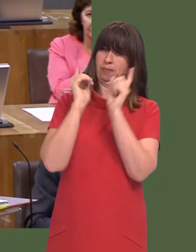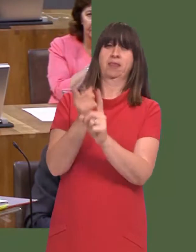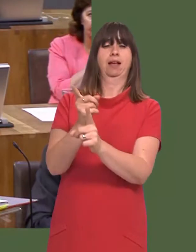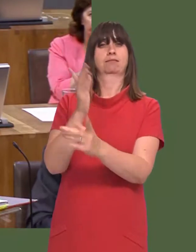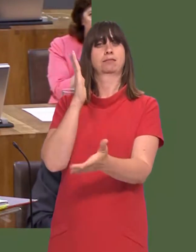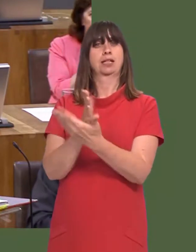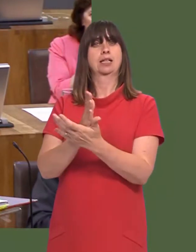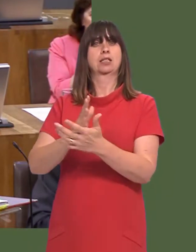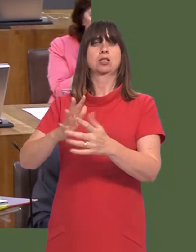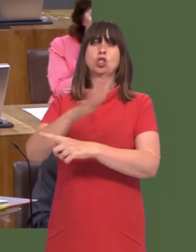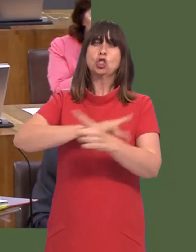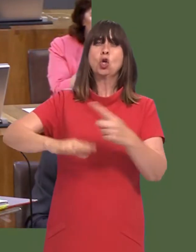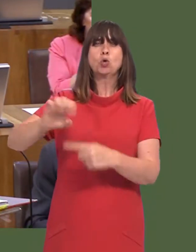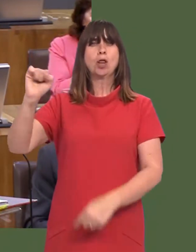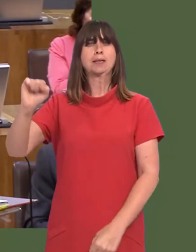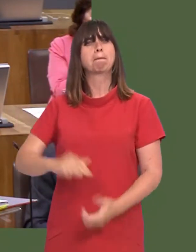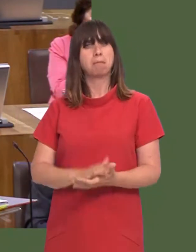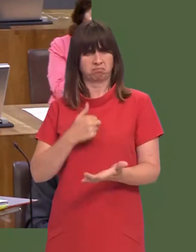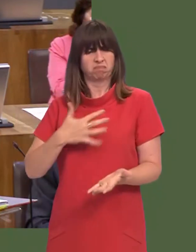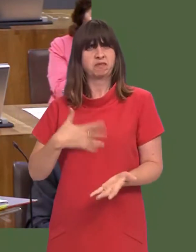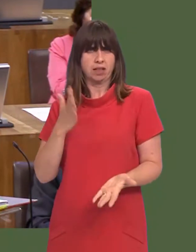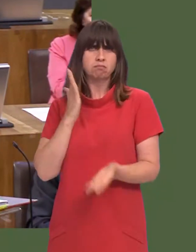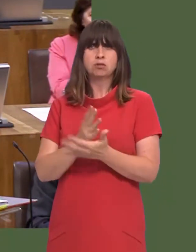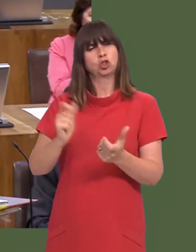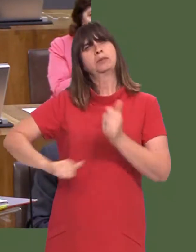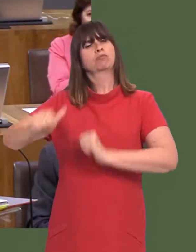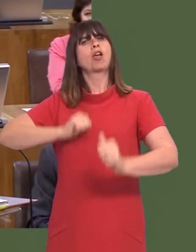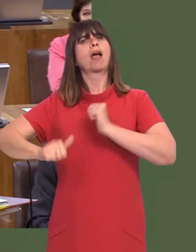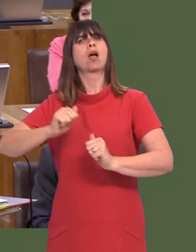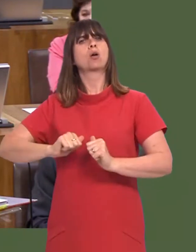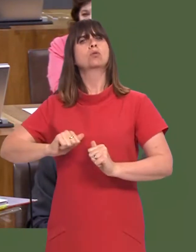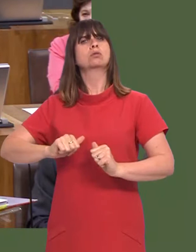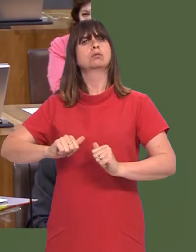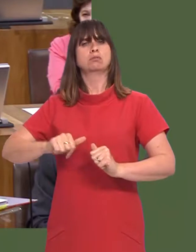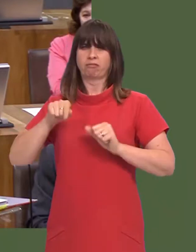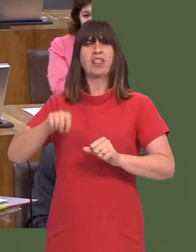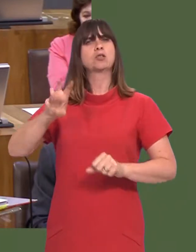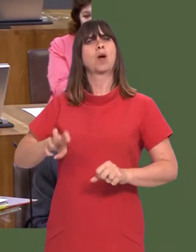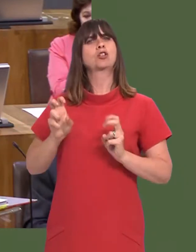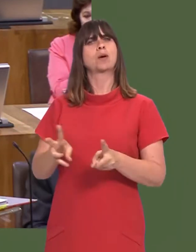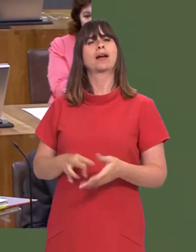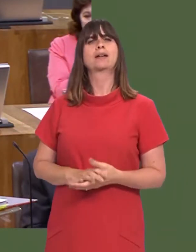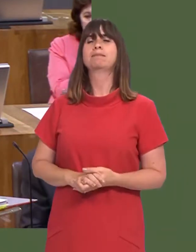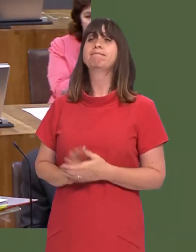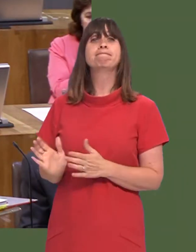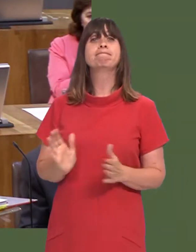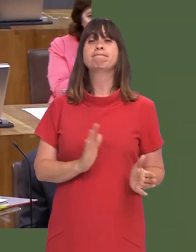That is, to my mind, true socialismótrue socialismóand something, indeed, we should be proud of in terms of what weíre doing in Wales.